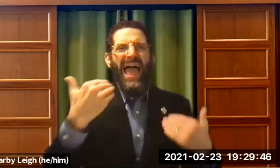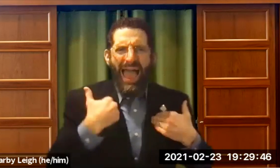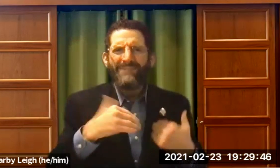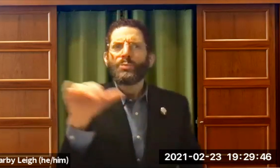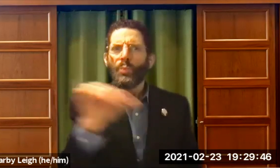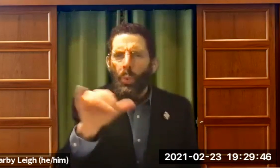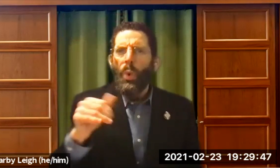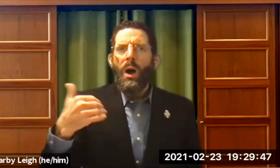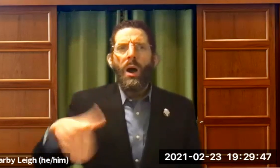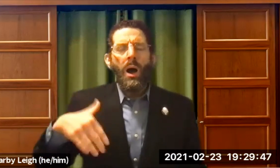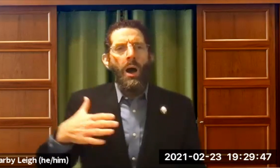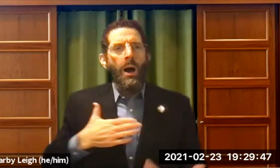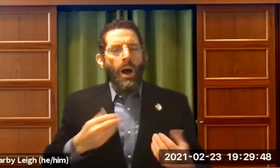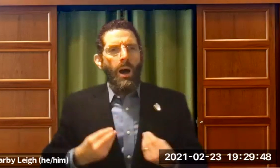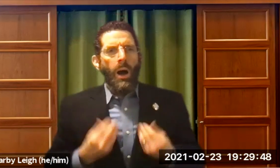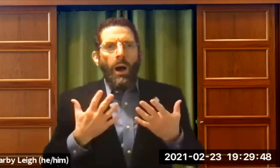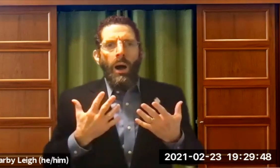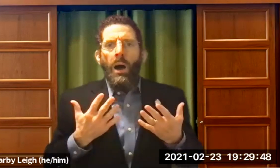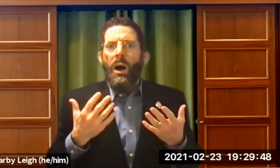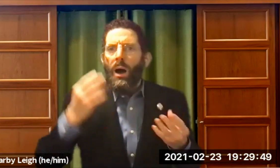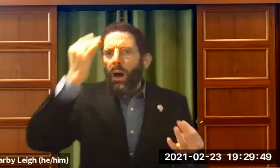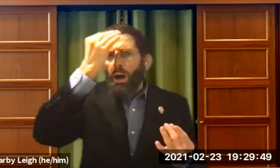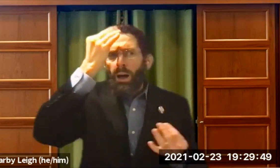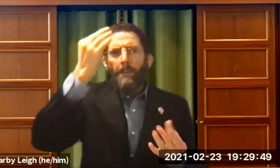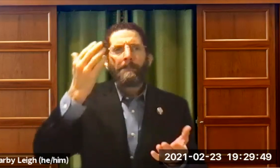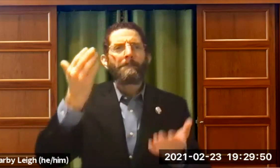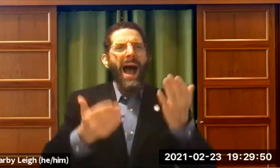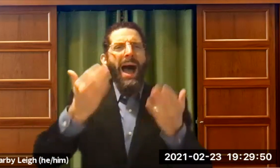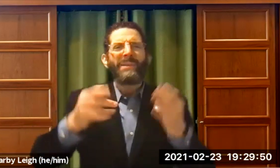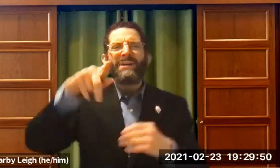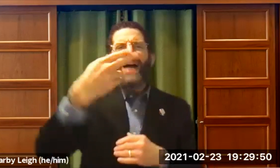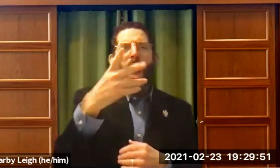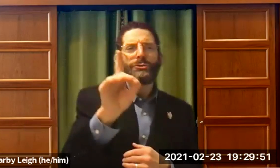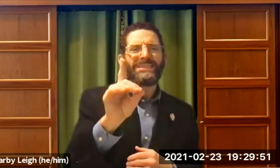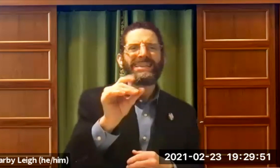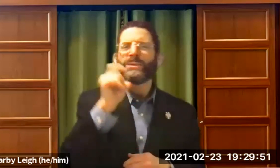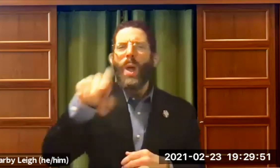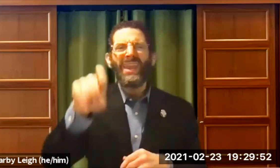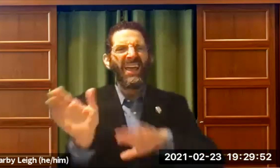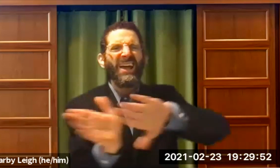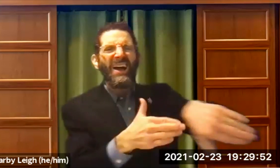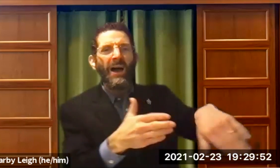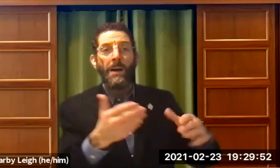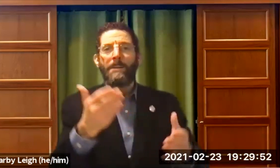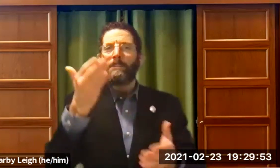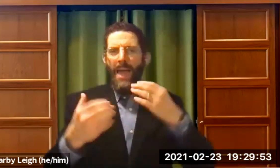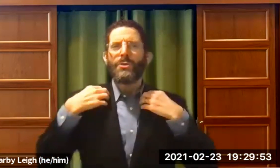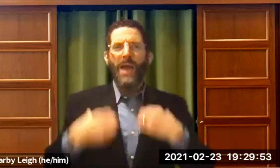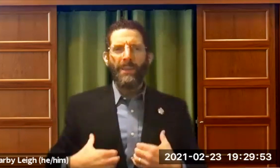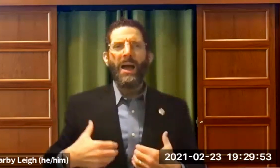I learned about other religions. But I learned about Judaism, too. It was very inspiring to me. It made me think. I thought do I want to get a